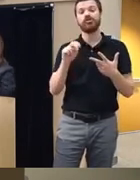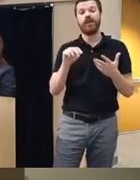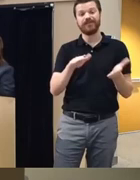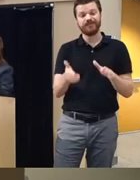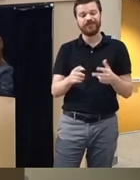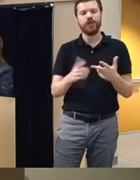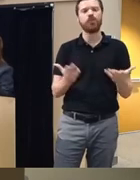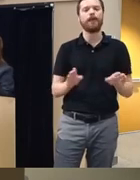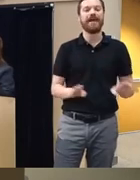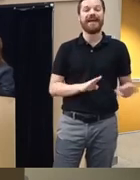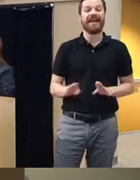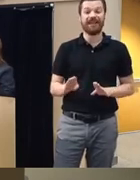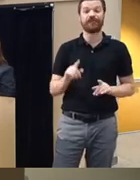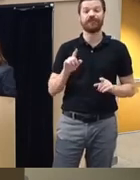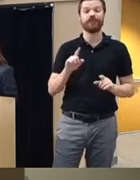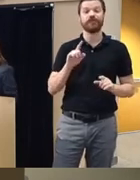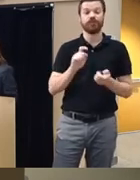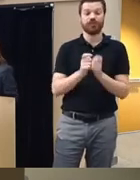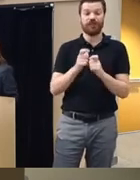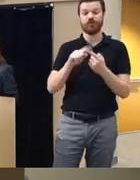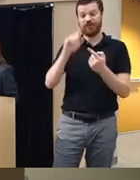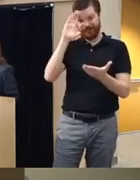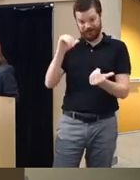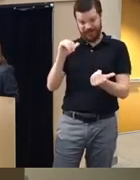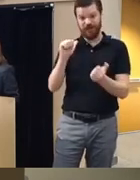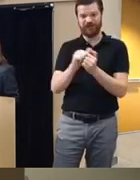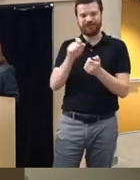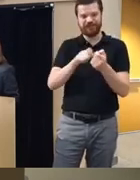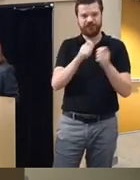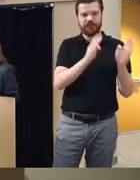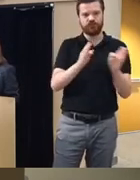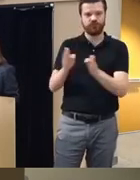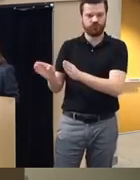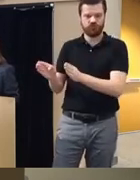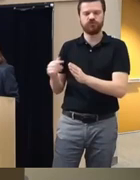symptoms to expect at different stages so that is um on there for people to use and I provided the